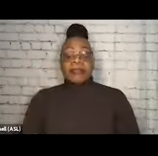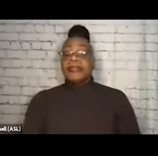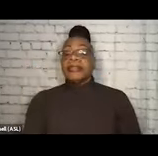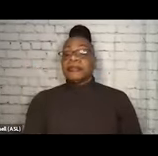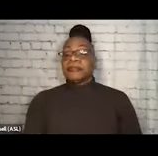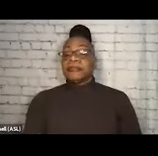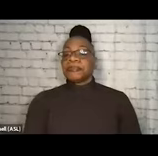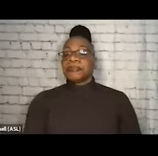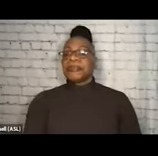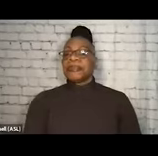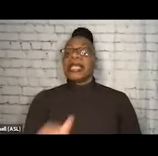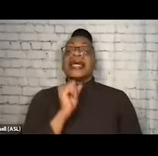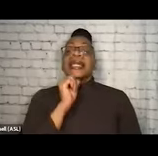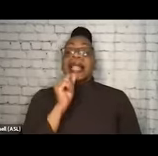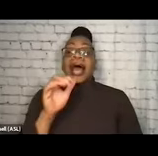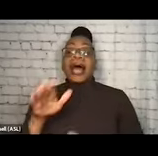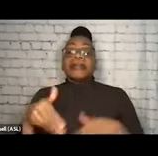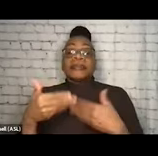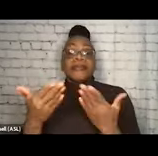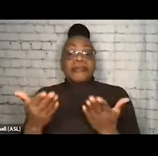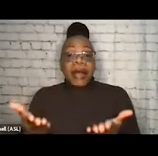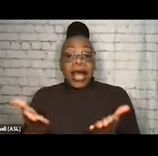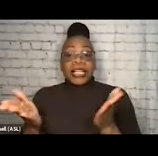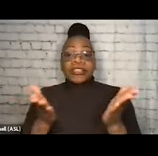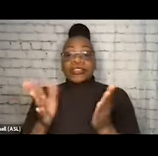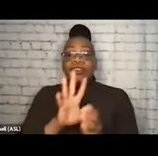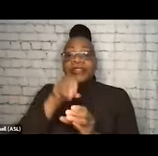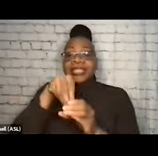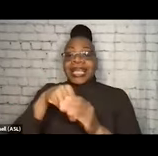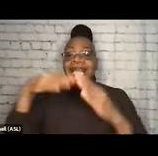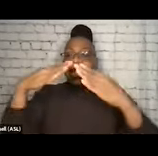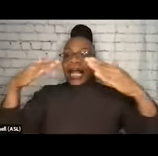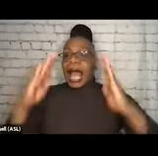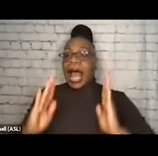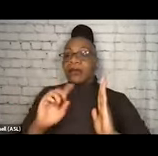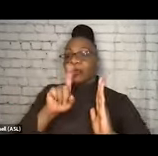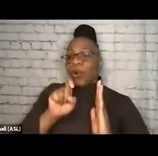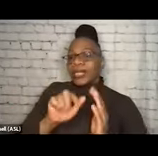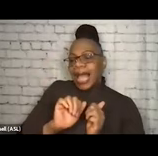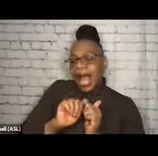not going to provide these services in-house, how are you going to partner to make sure these services